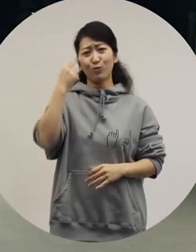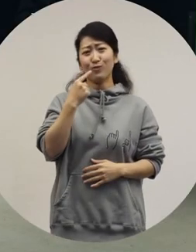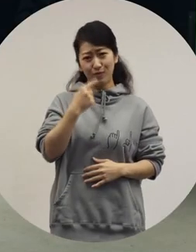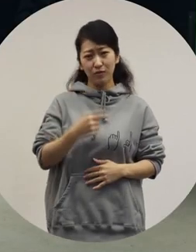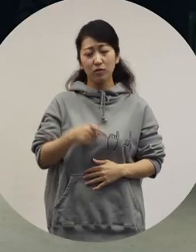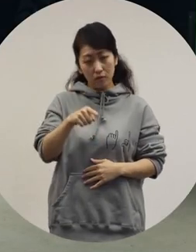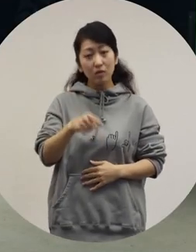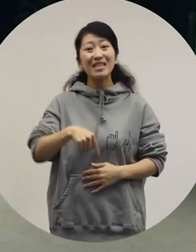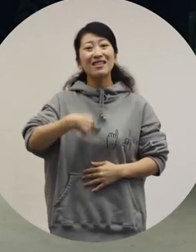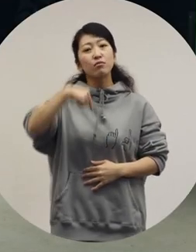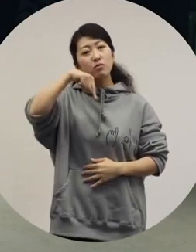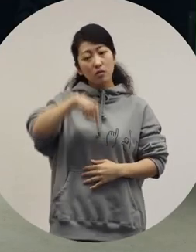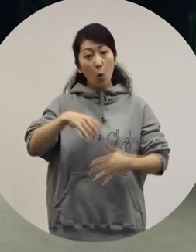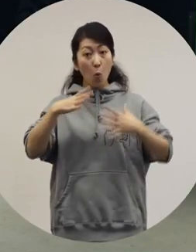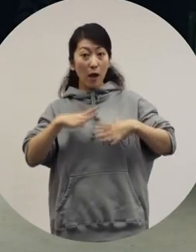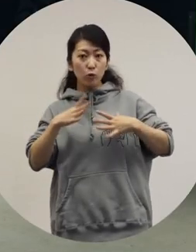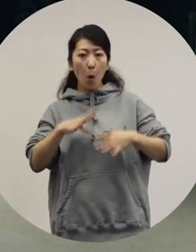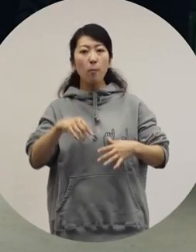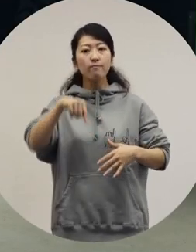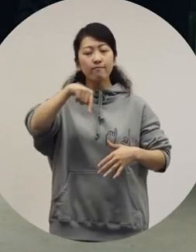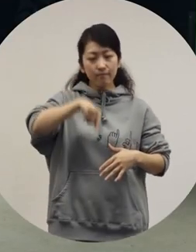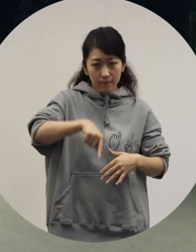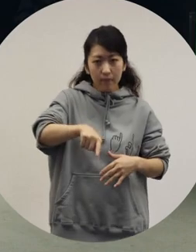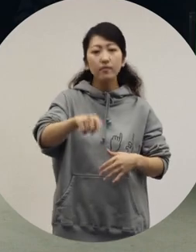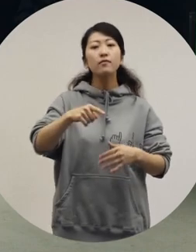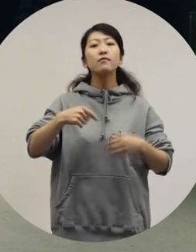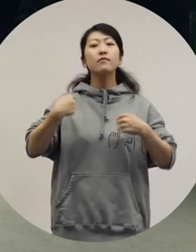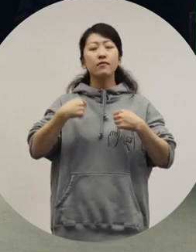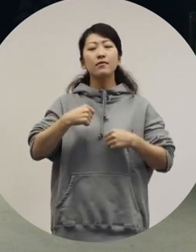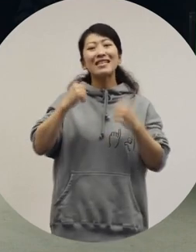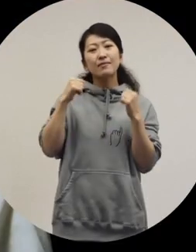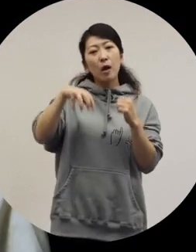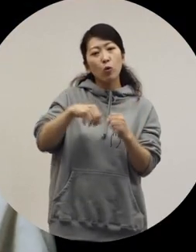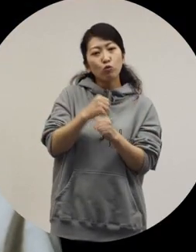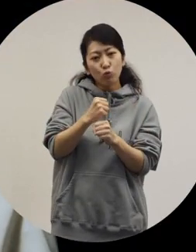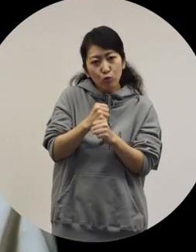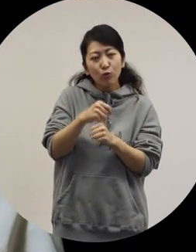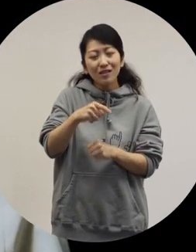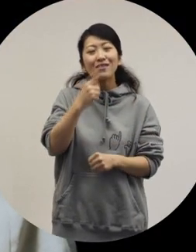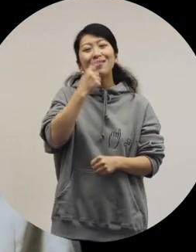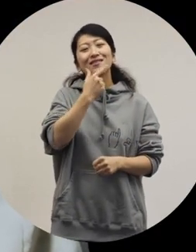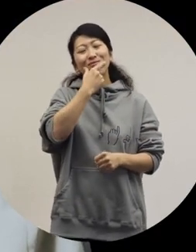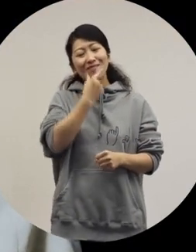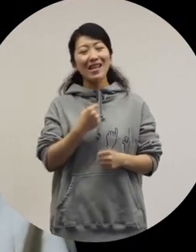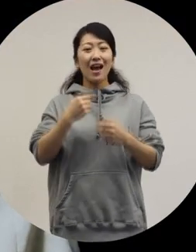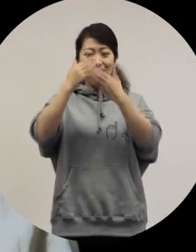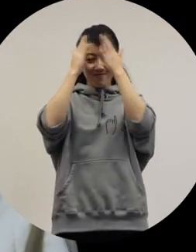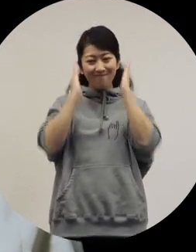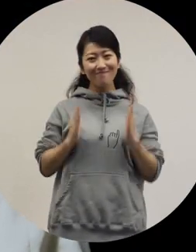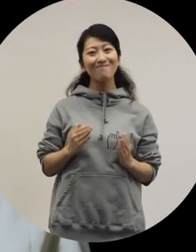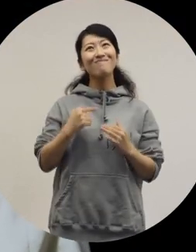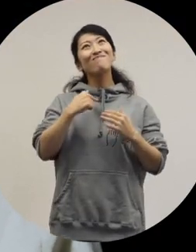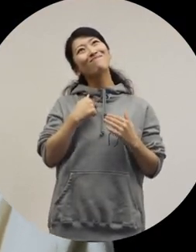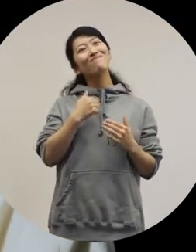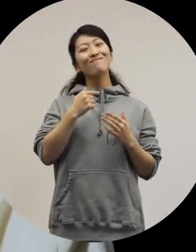In that way, you can make a place for yourself through fashion. I want to be the person I want to be at every moment of my life.